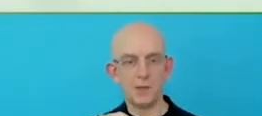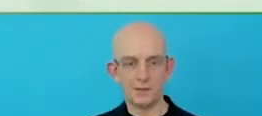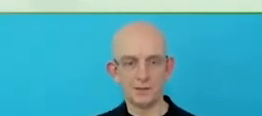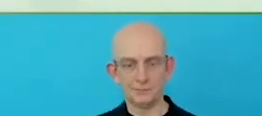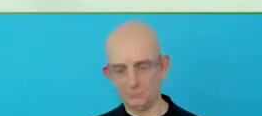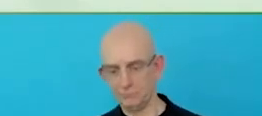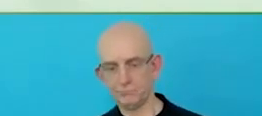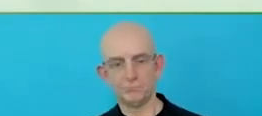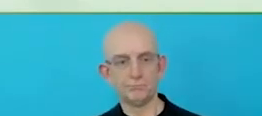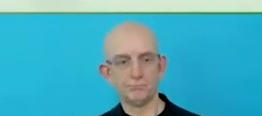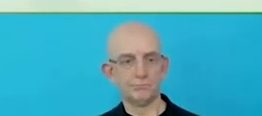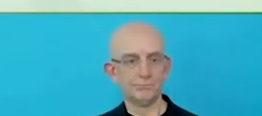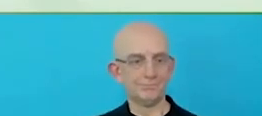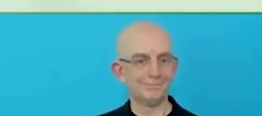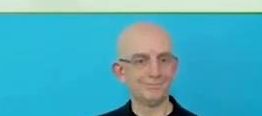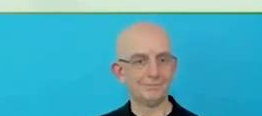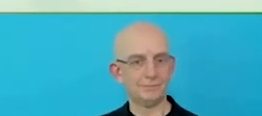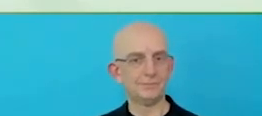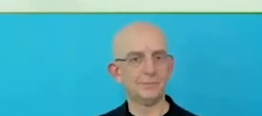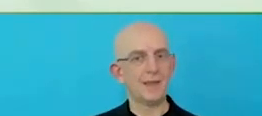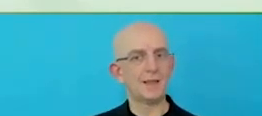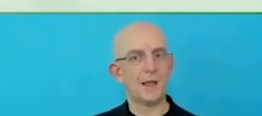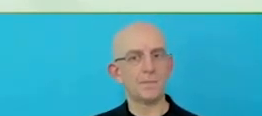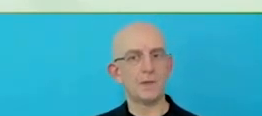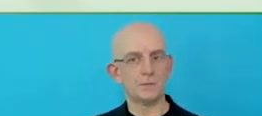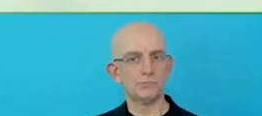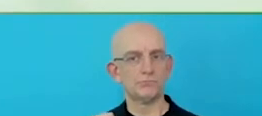was launched in 2020 and we really just wanted to highlight this.